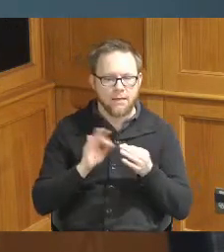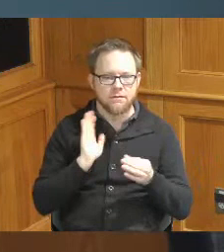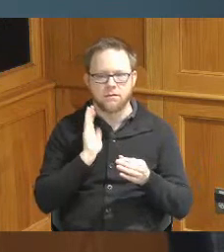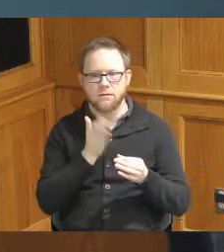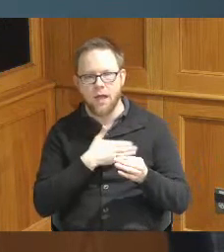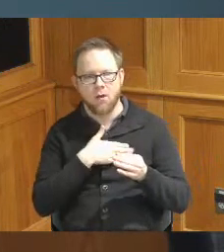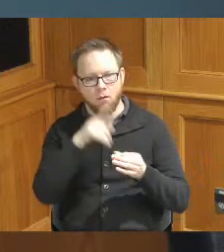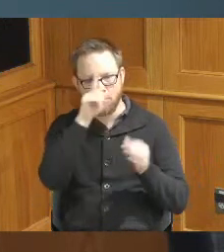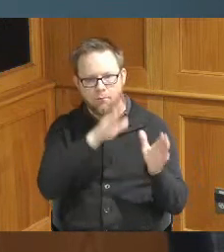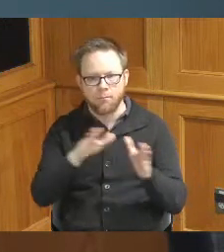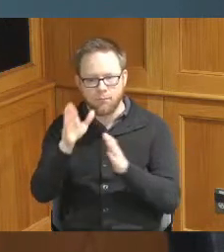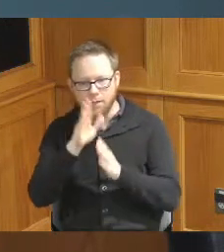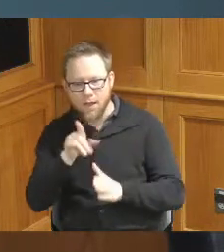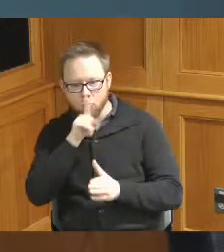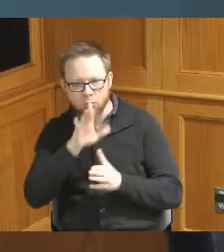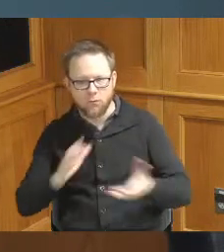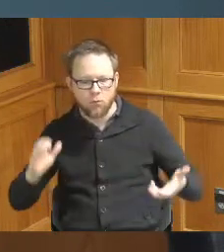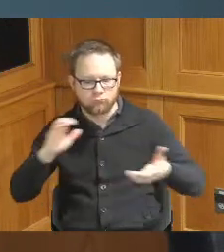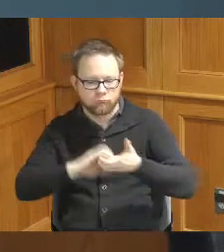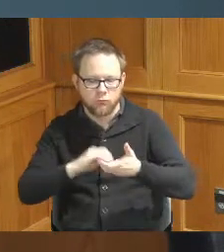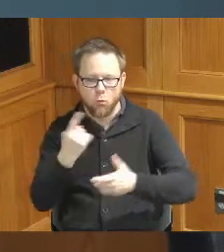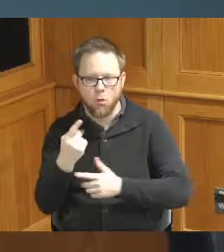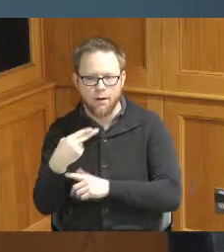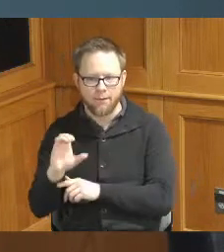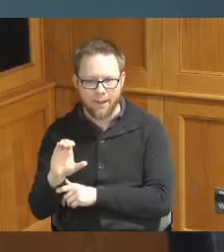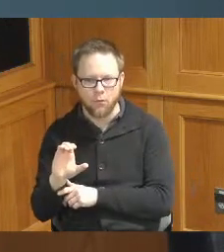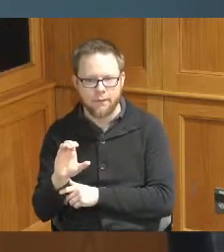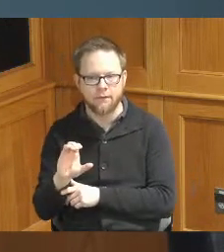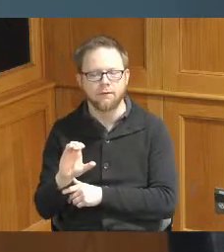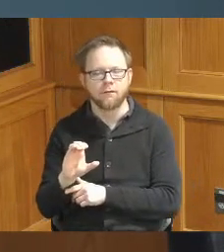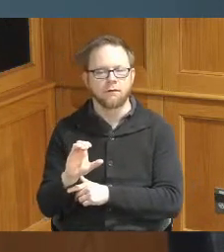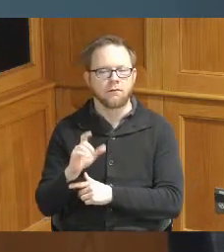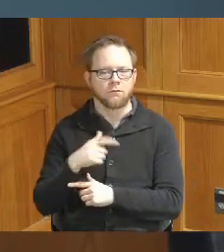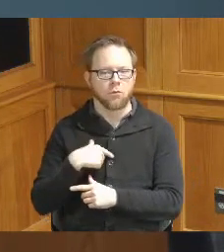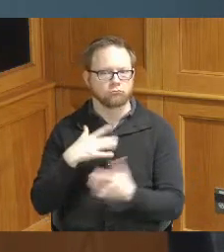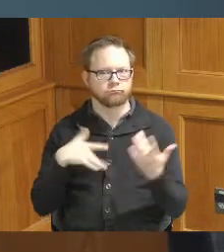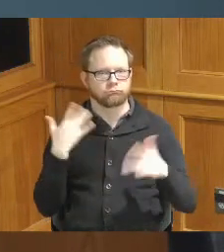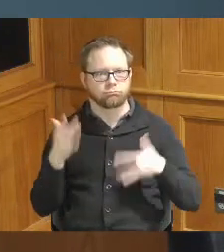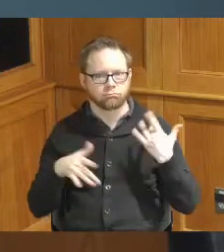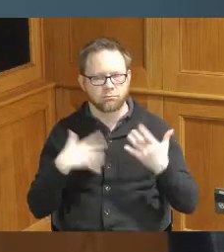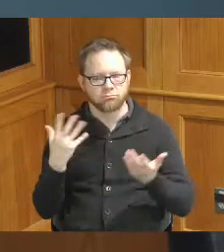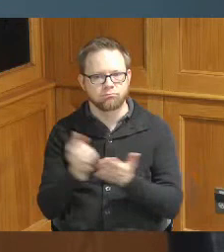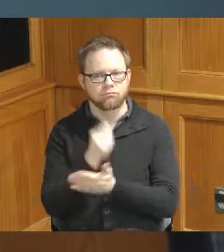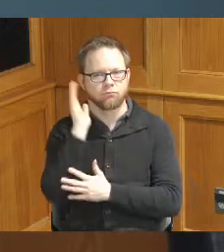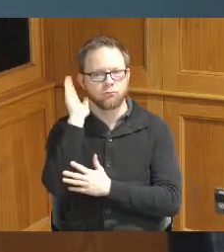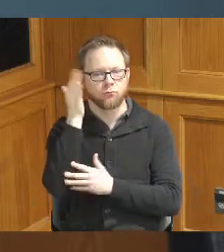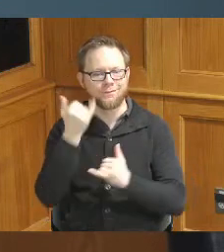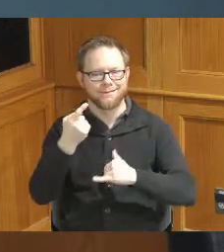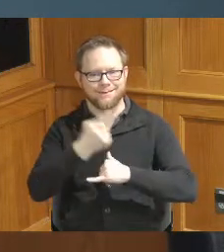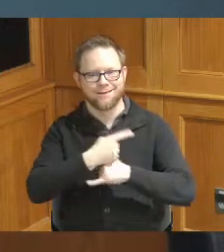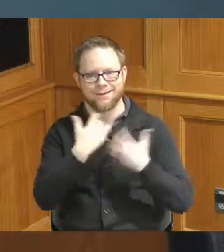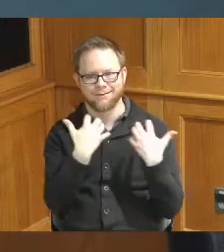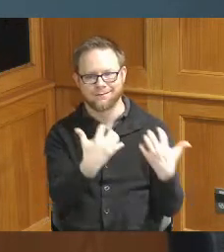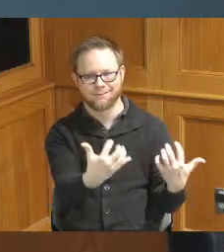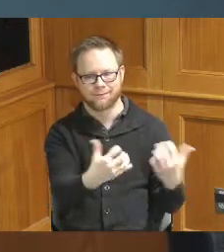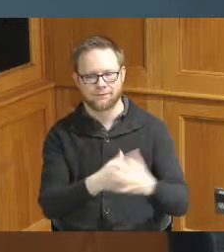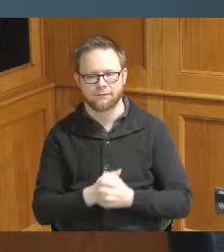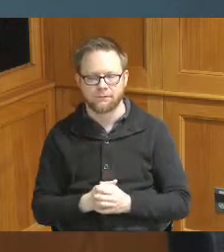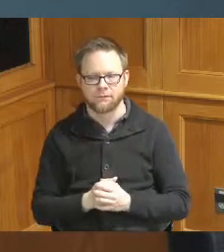one Hamilton County so I was excited to be able to present today to them and all the wonderful